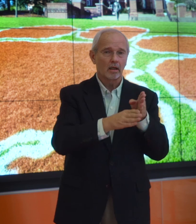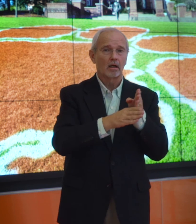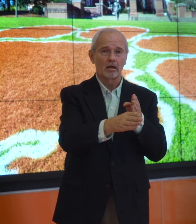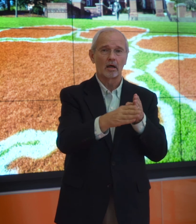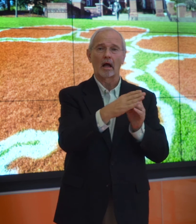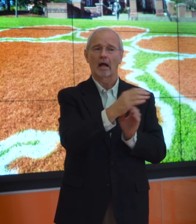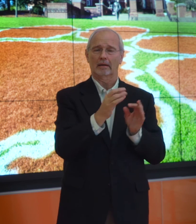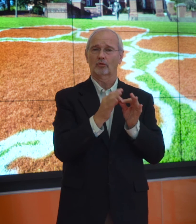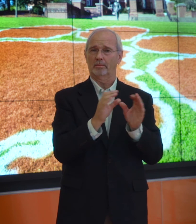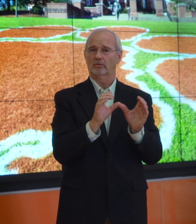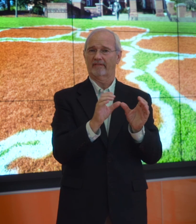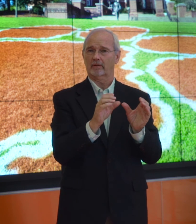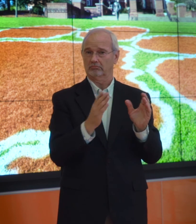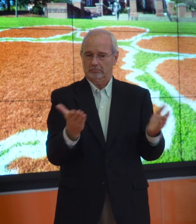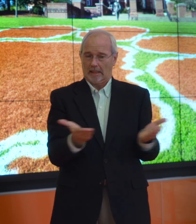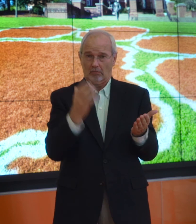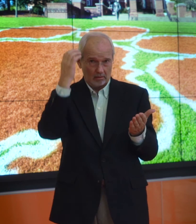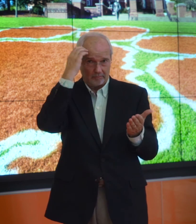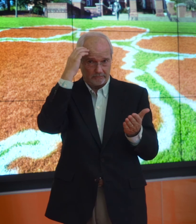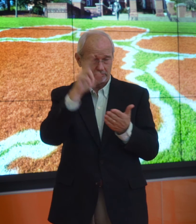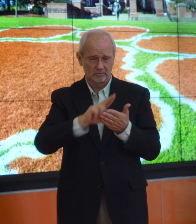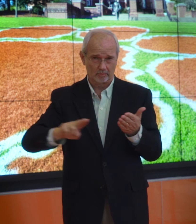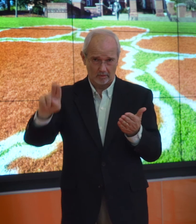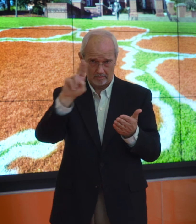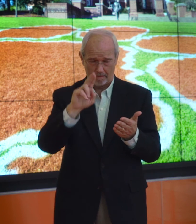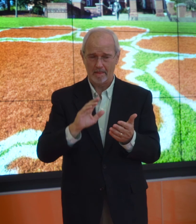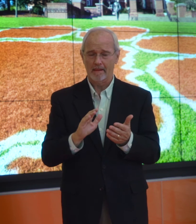and an interpreting certificate.